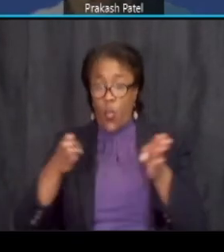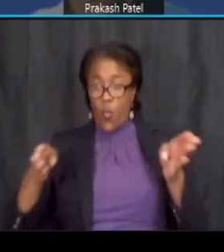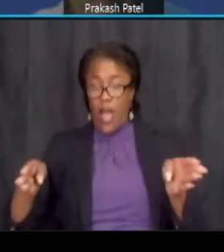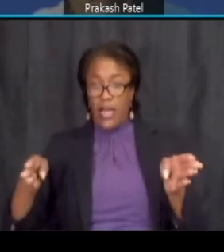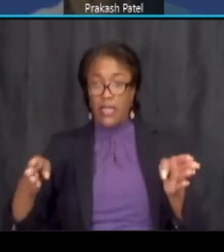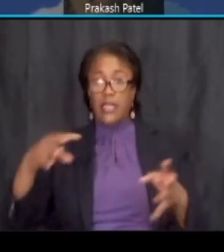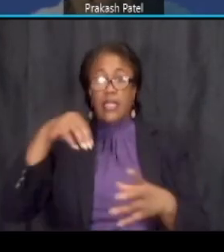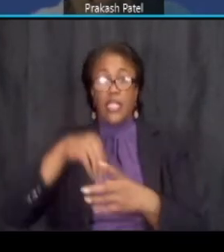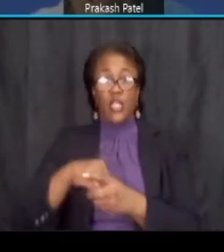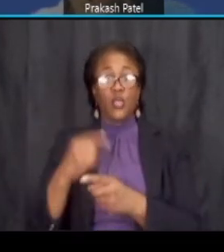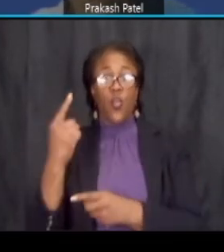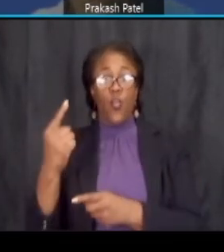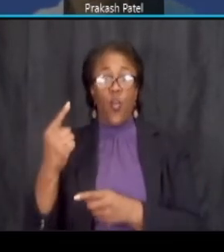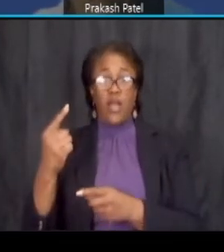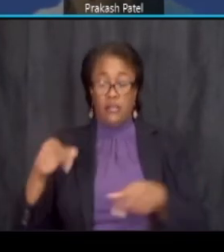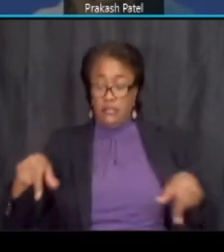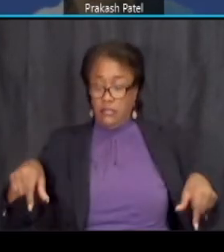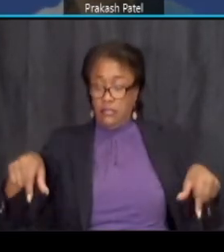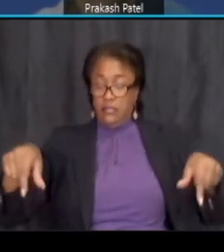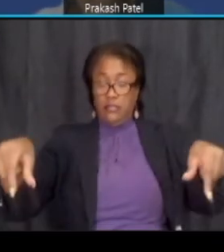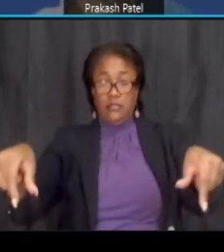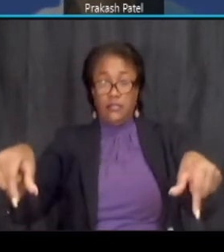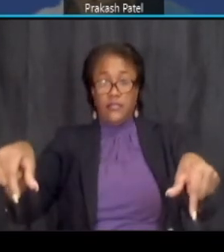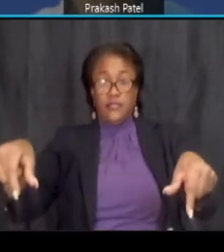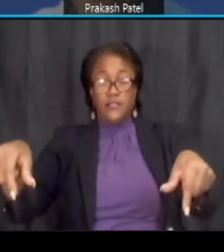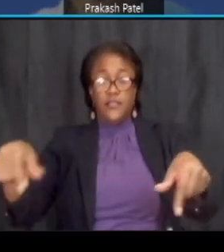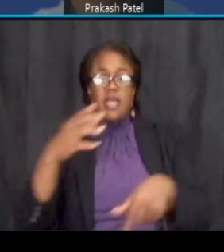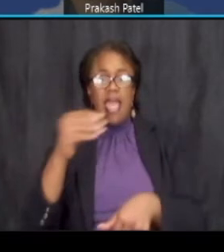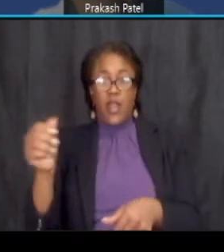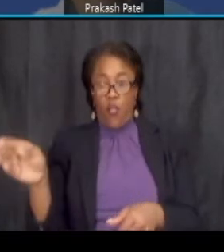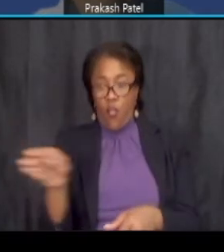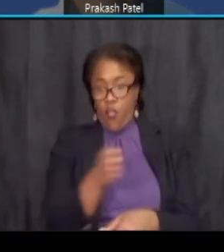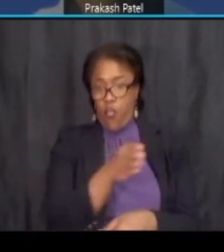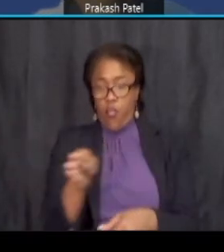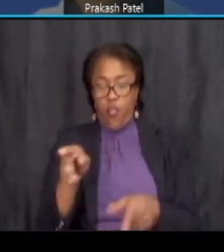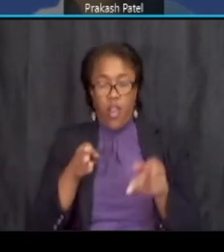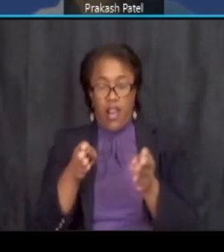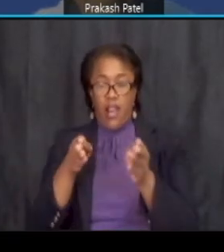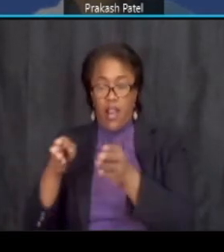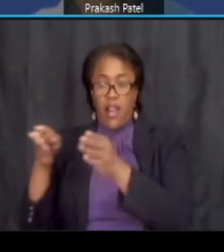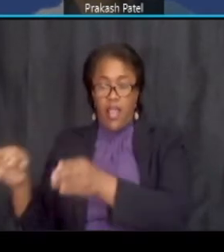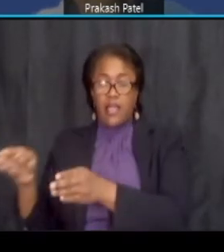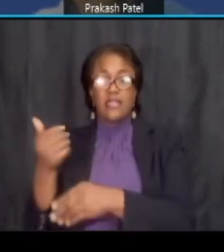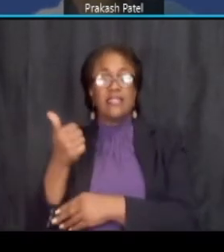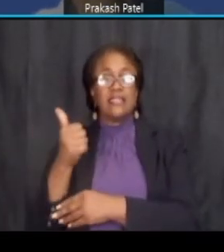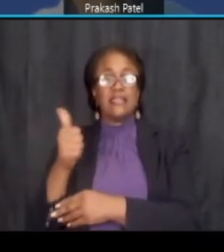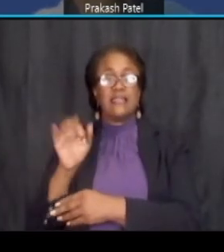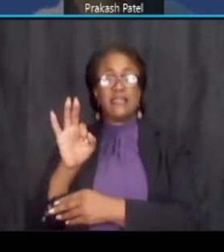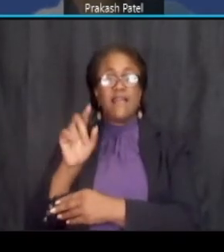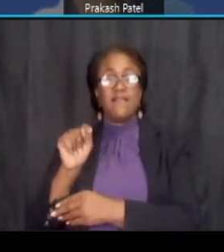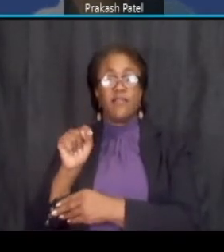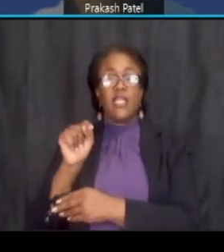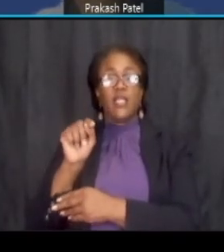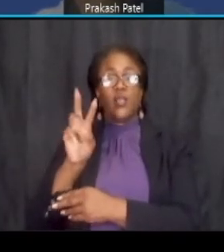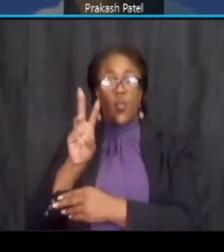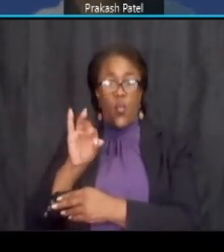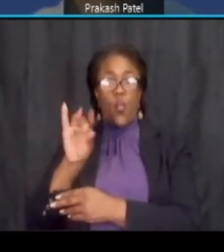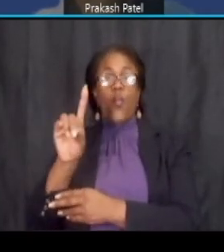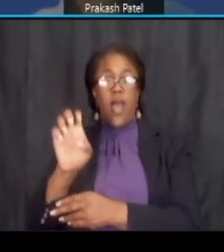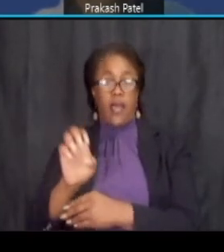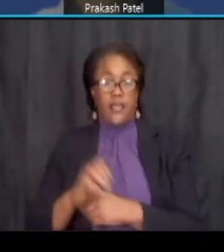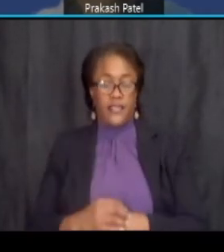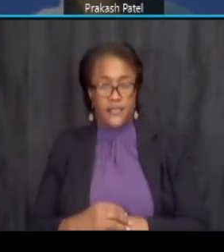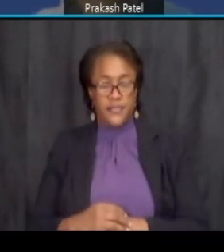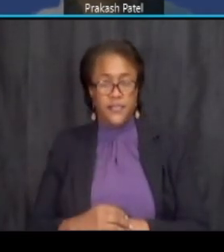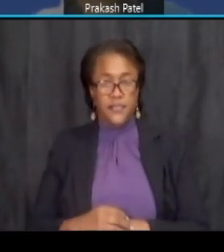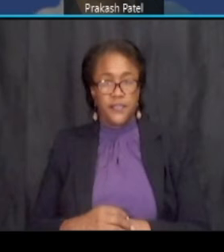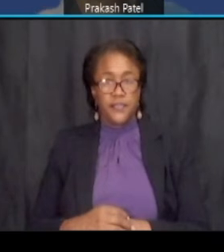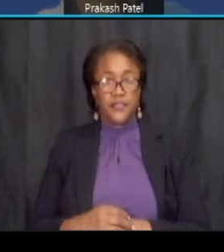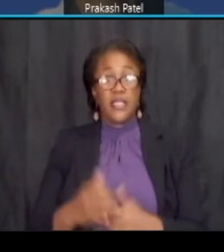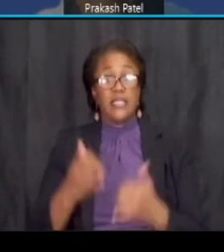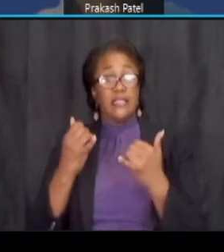gutter and all of the lane in between those are 10 foot wide lane now the streetcar that runs